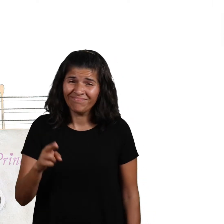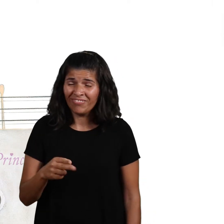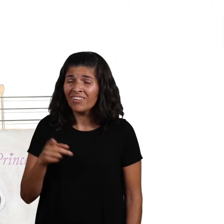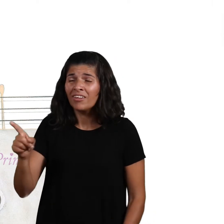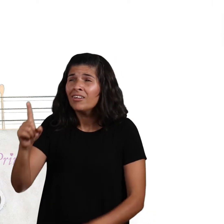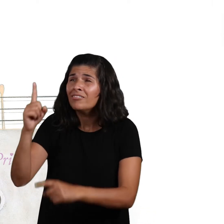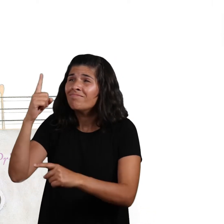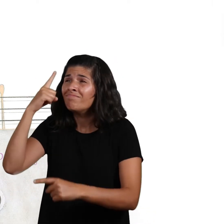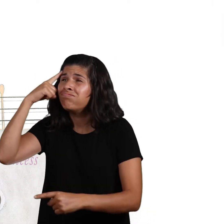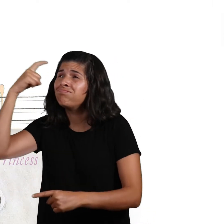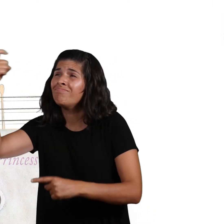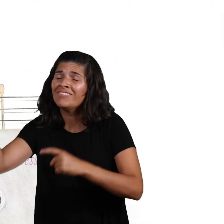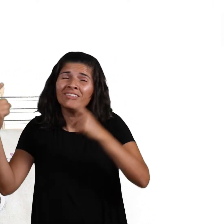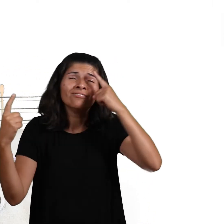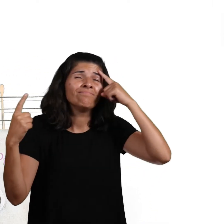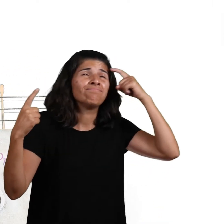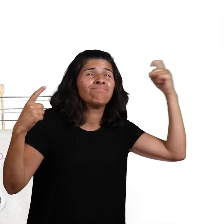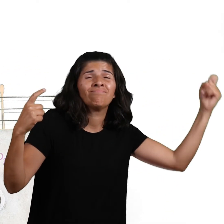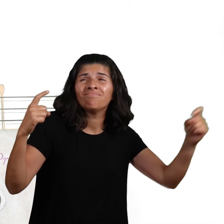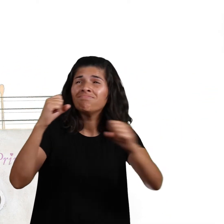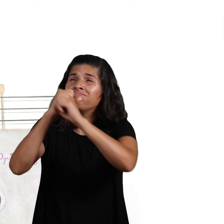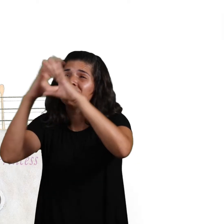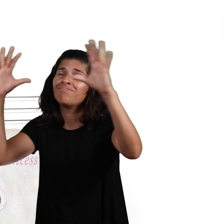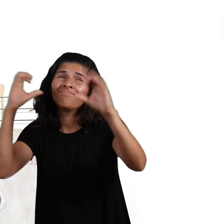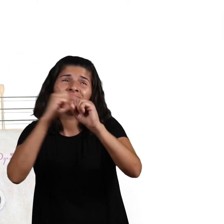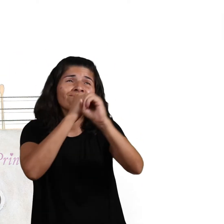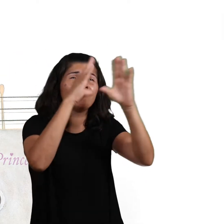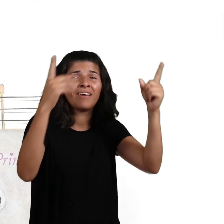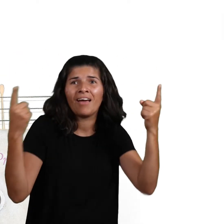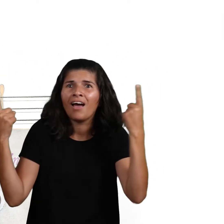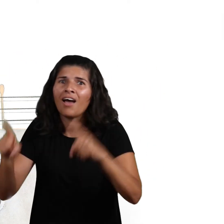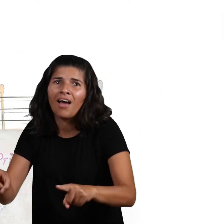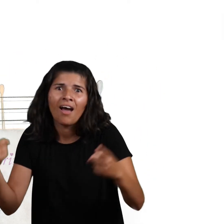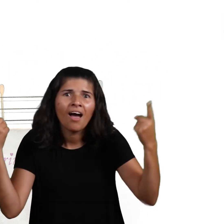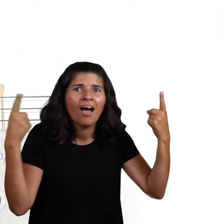Her dreams had all come true.